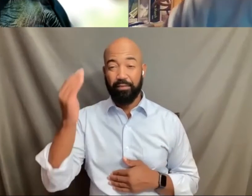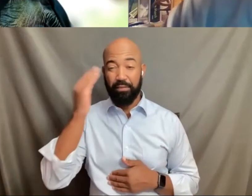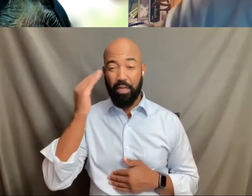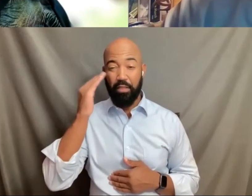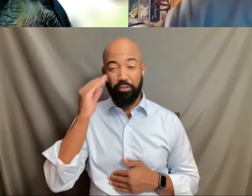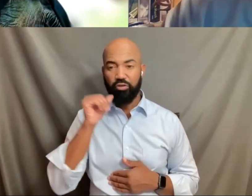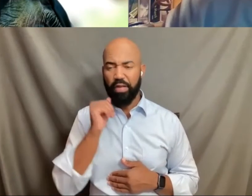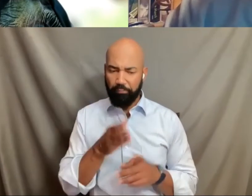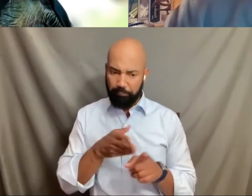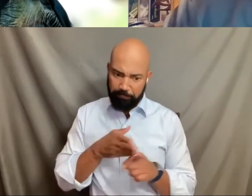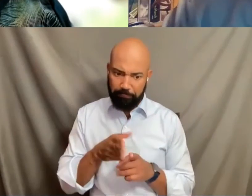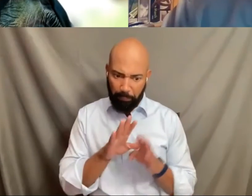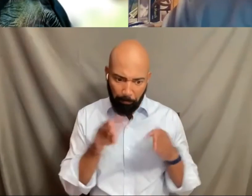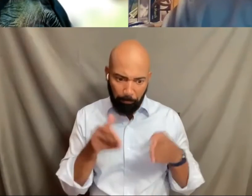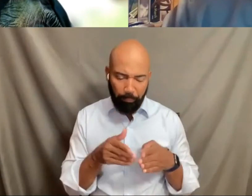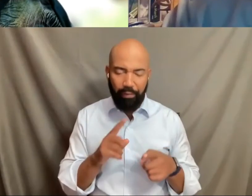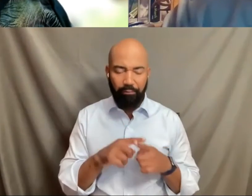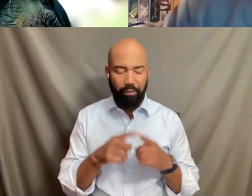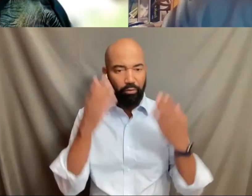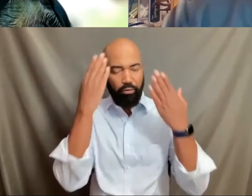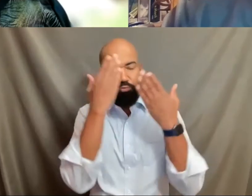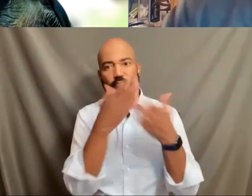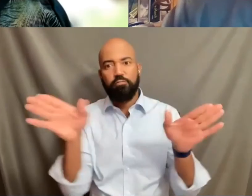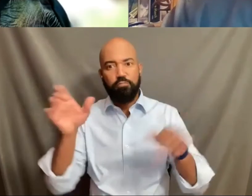So more questions?